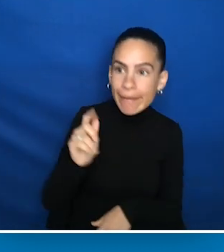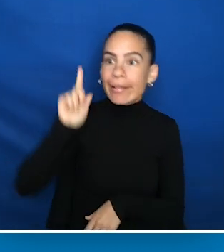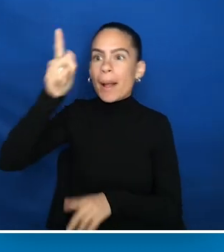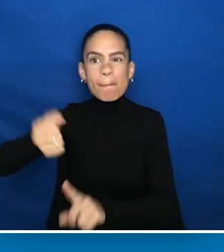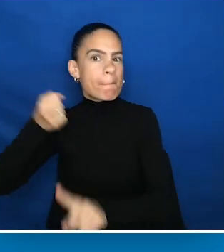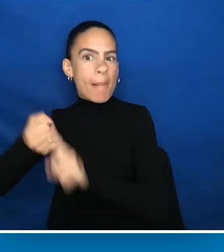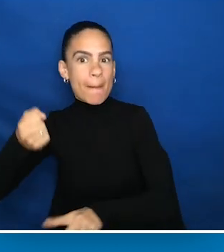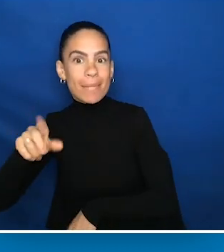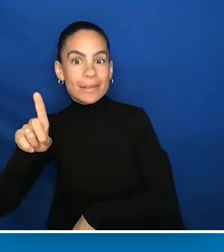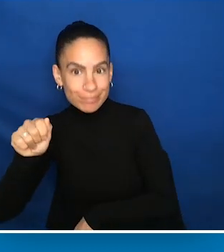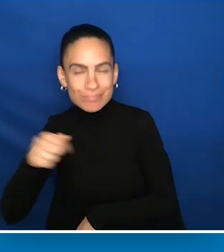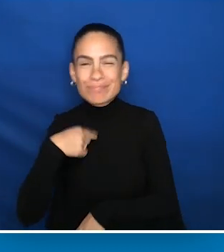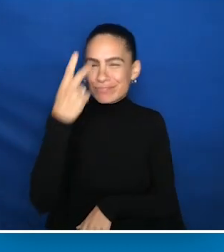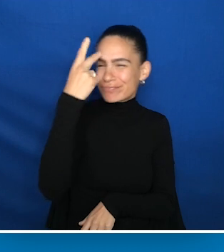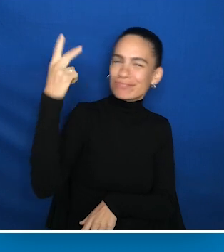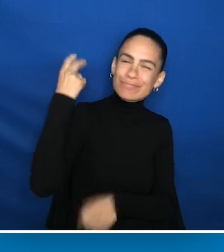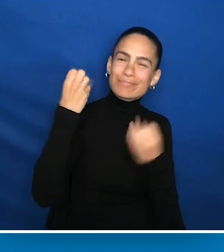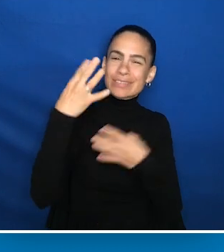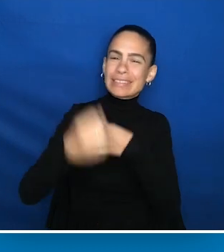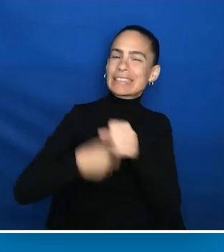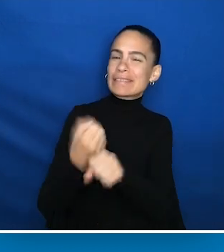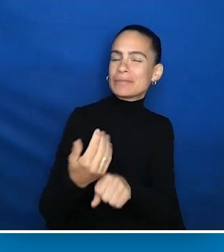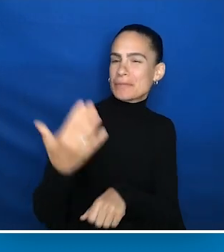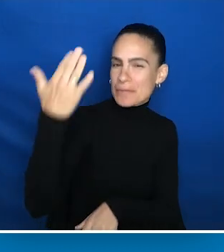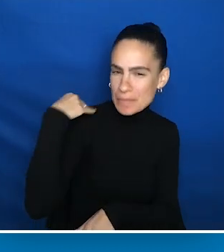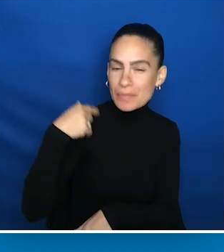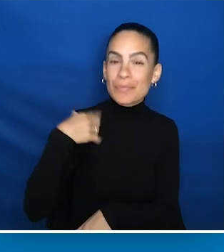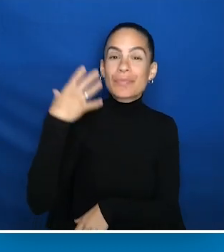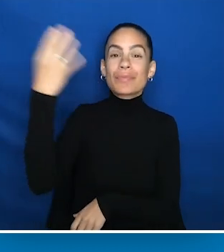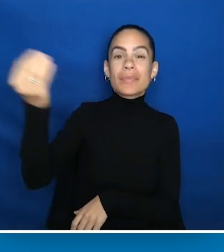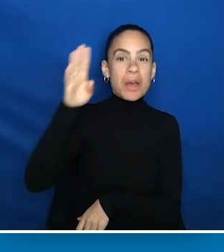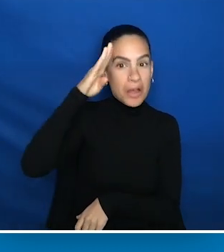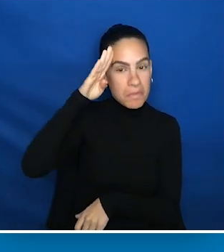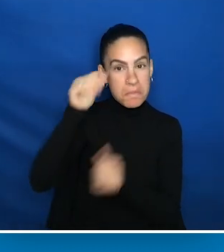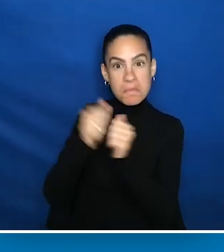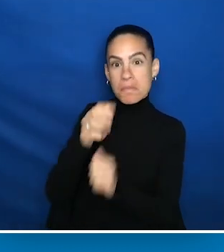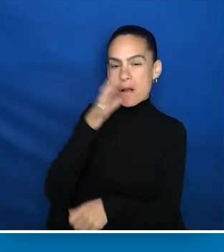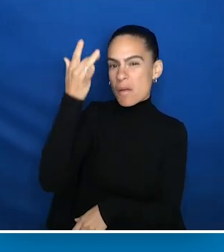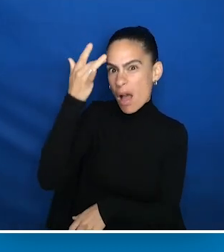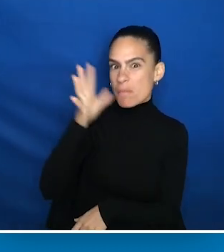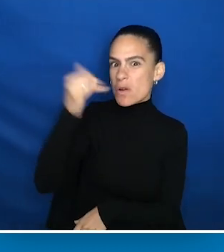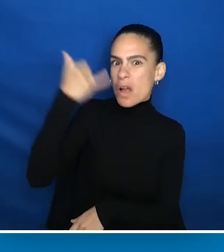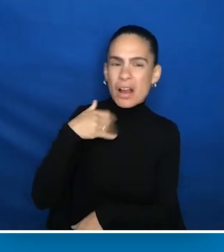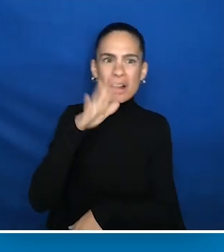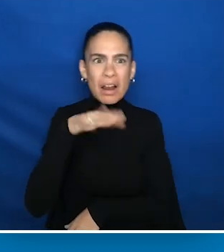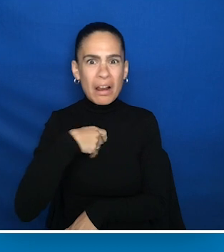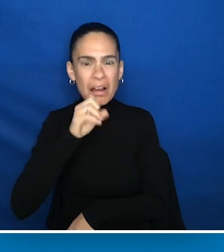I remember years ago I was in Ireland with my mom. My mom called me up and she said, "I heard it's hard to travel when you're 80 years old.